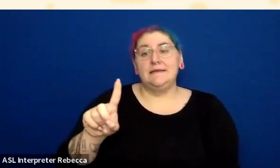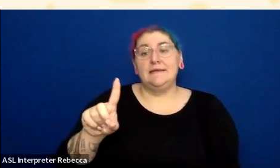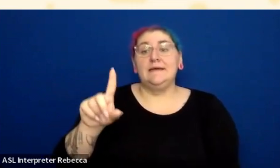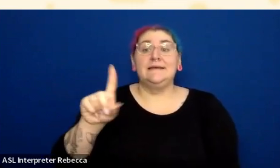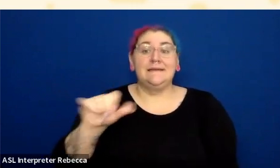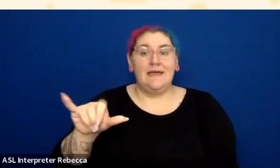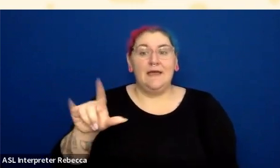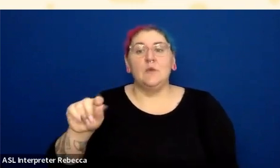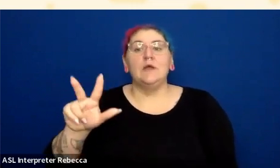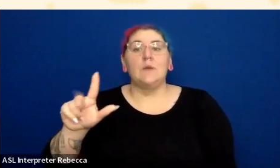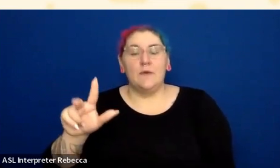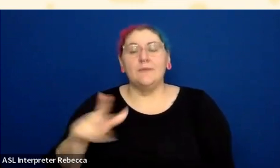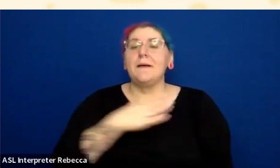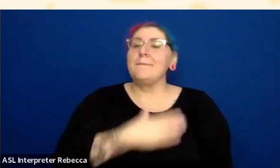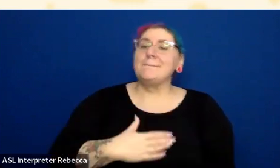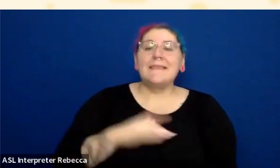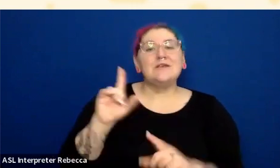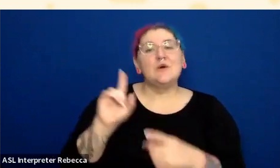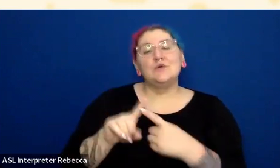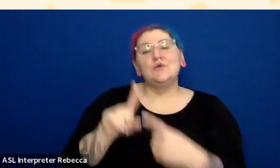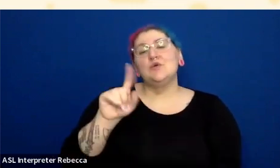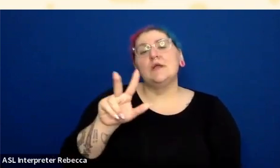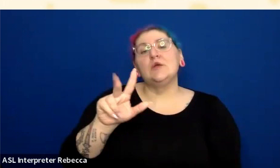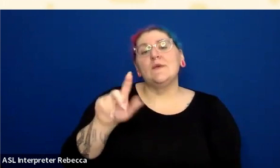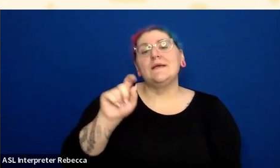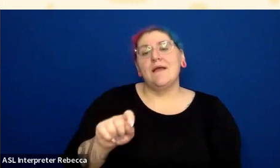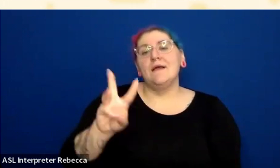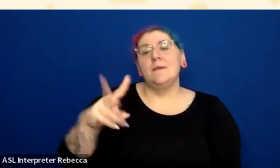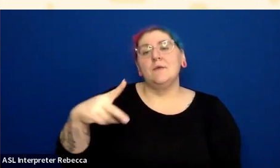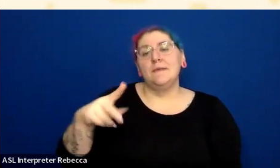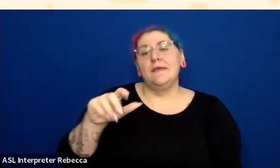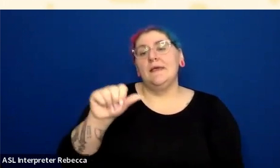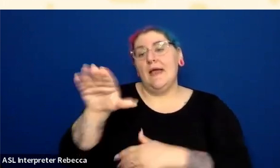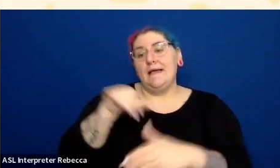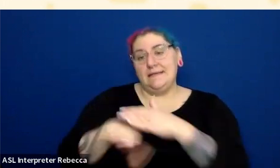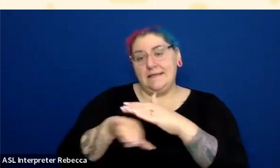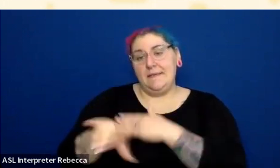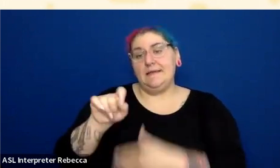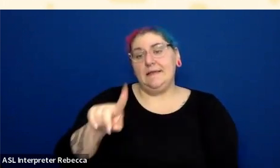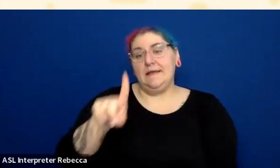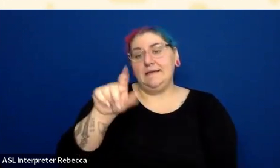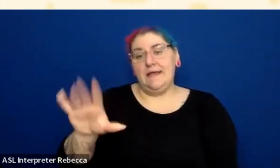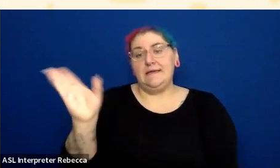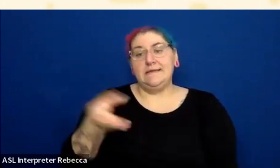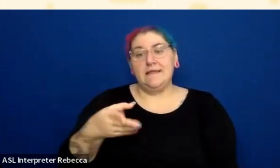to 2023.WPaccessibility.day/feedback to provide anonymous feedback